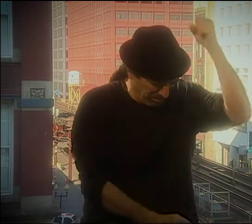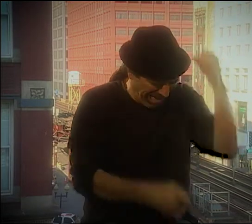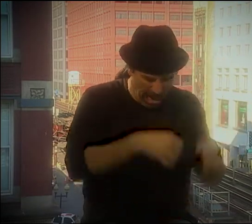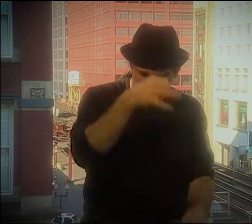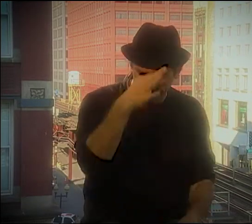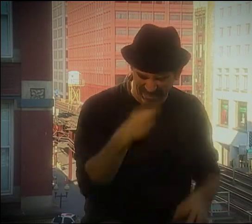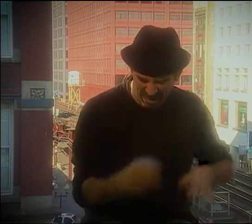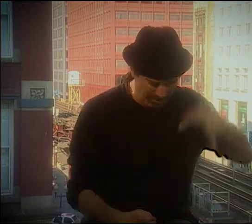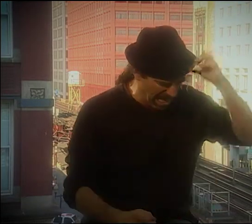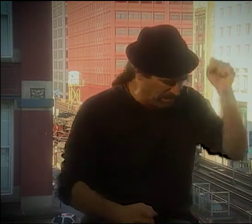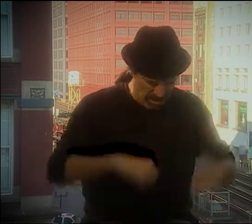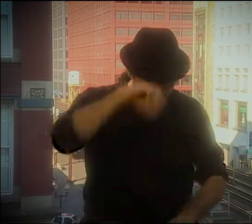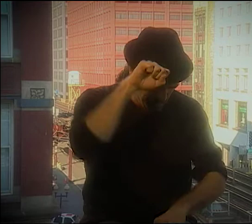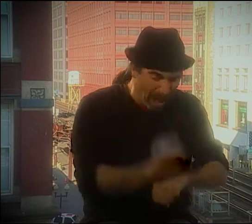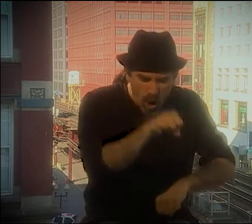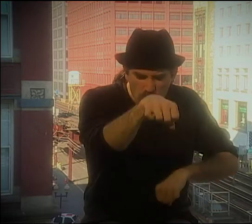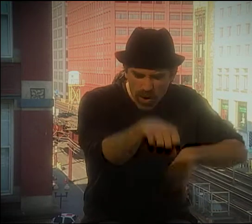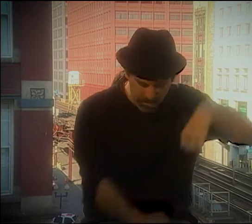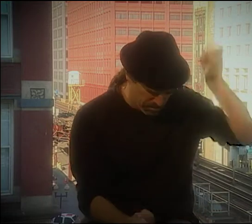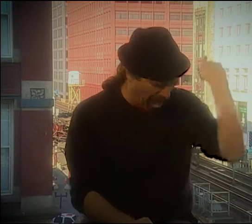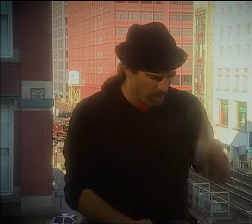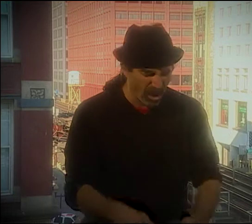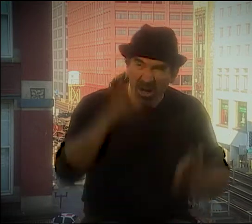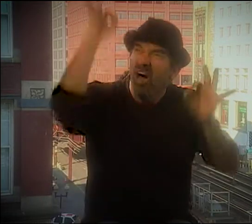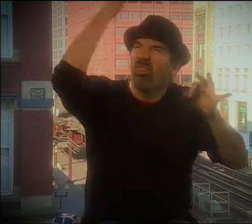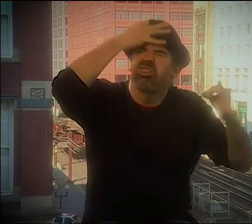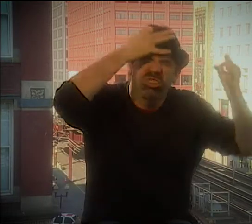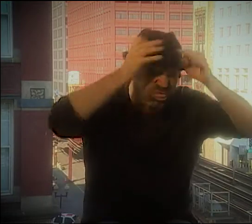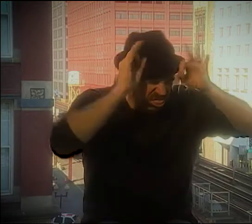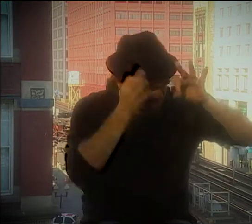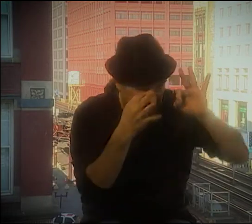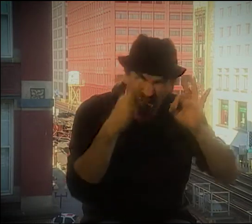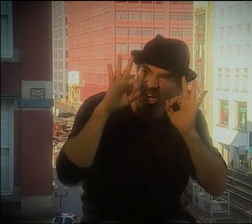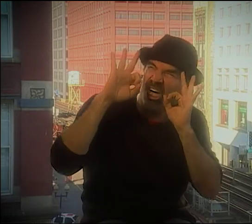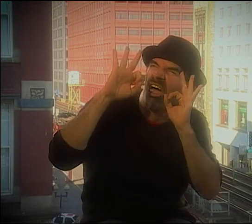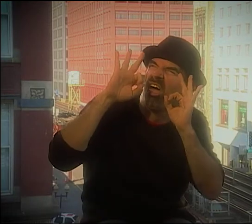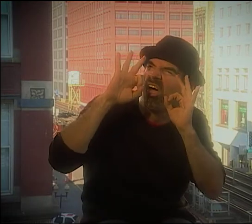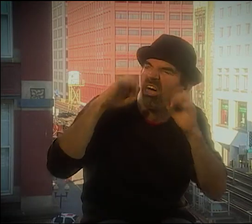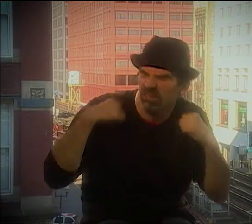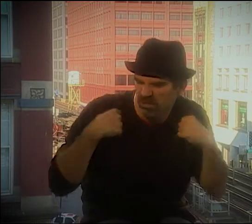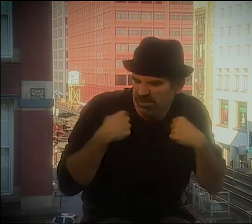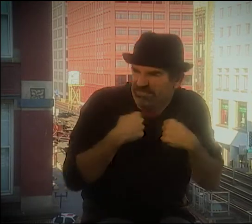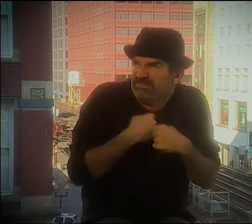SOME FLIES FLYING AROUND. THEY FORM A CLOUD.